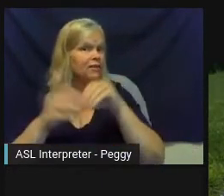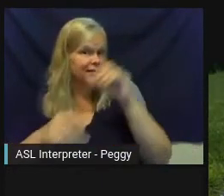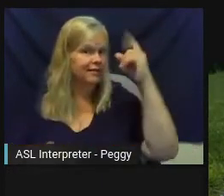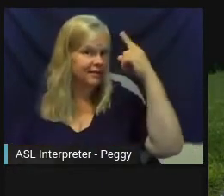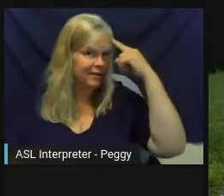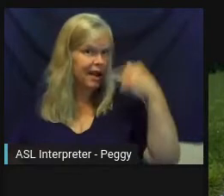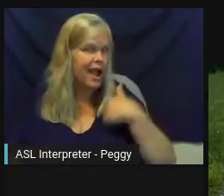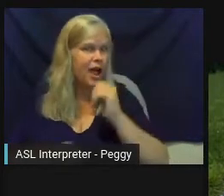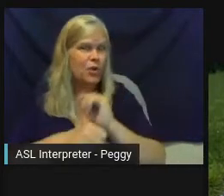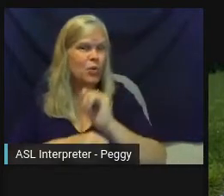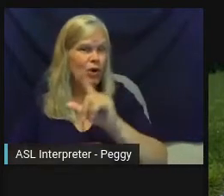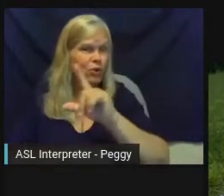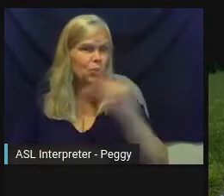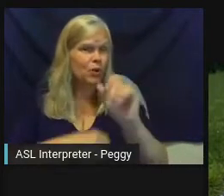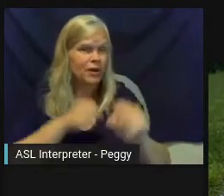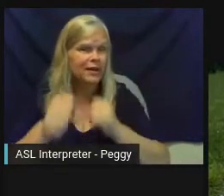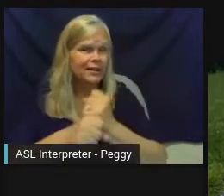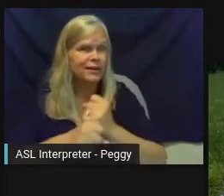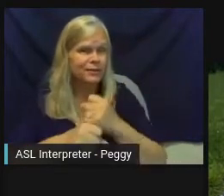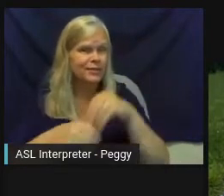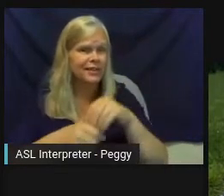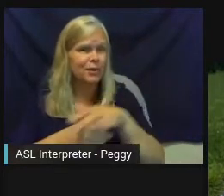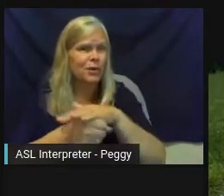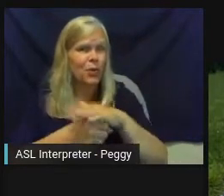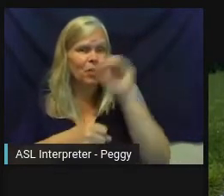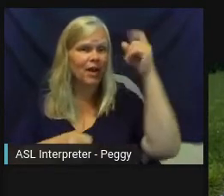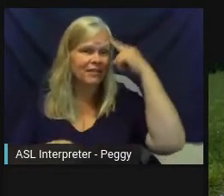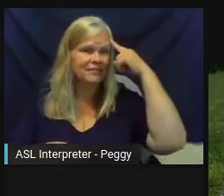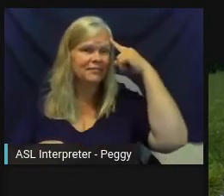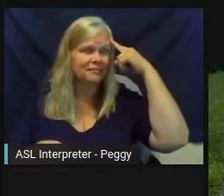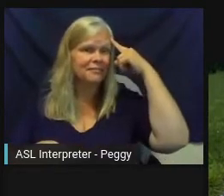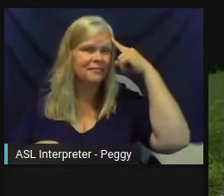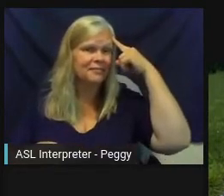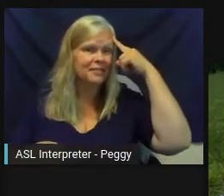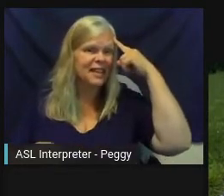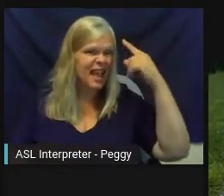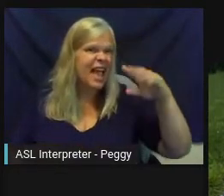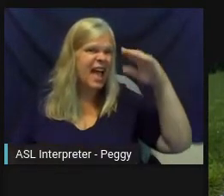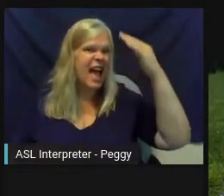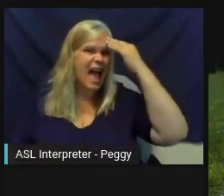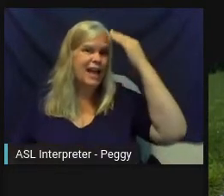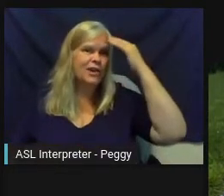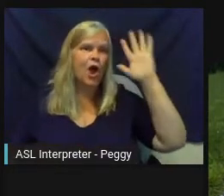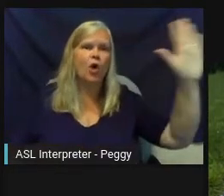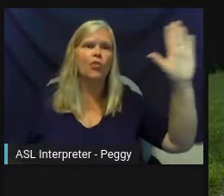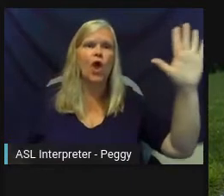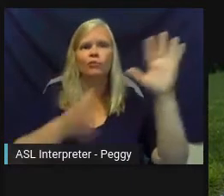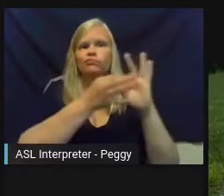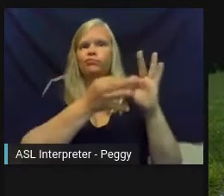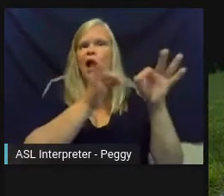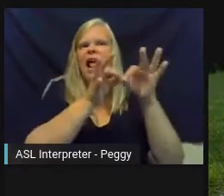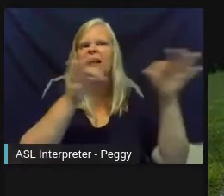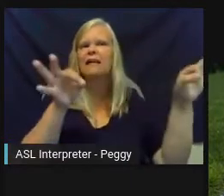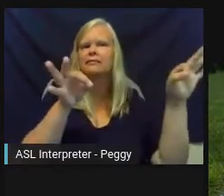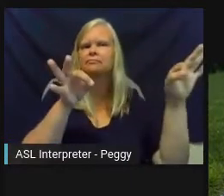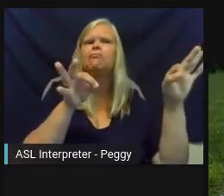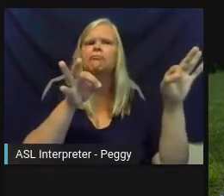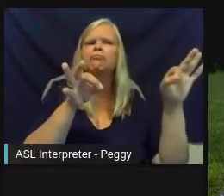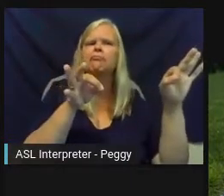I worked for almost 20 years in local government. So for the business, I kind of know the governmentspeak and had this advantage of understanding what were the